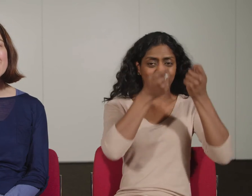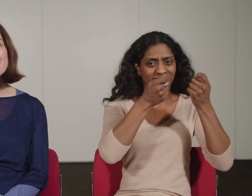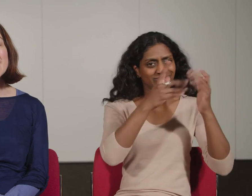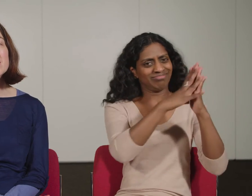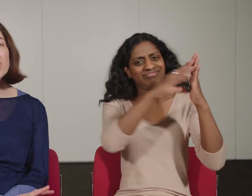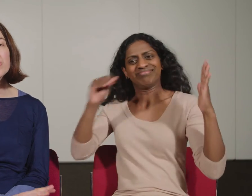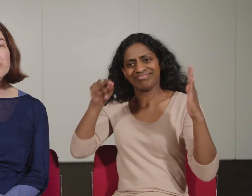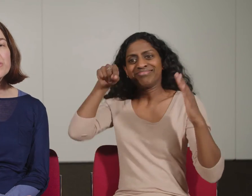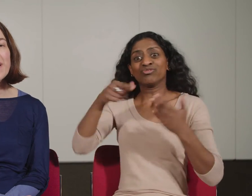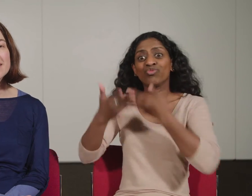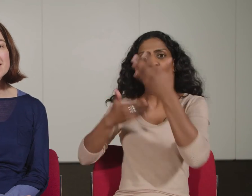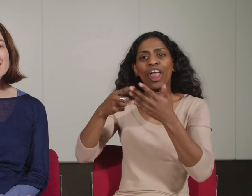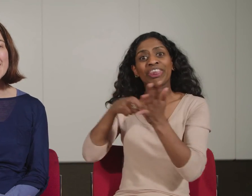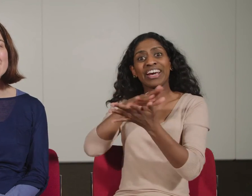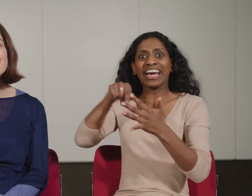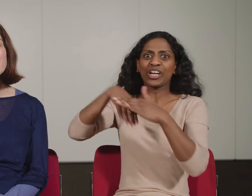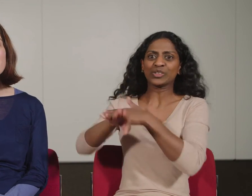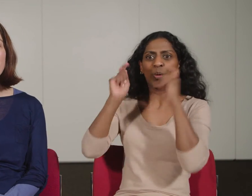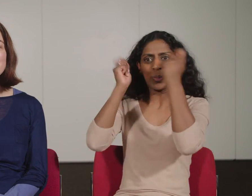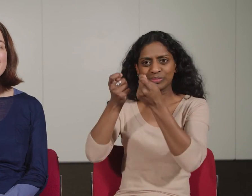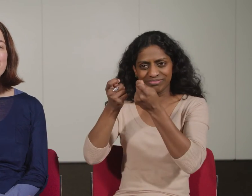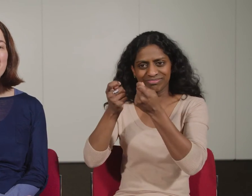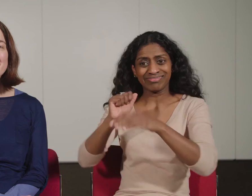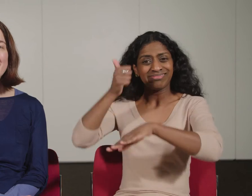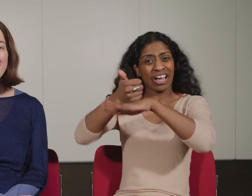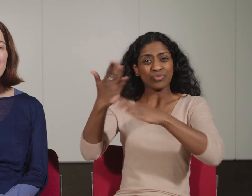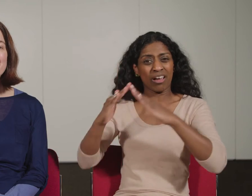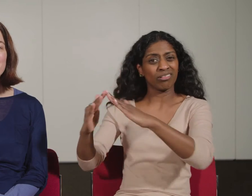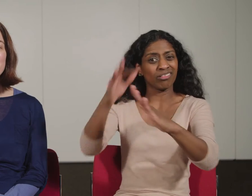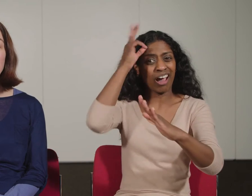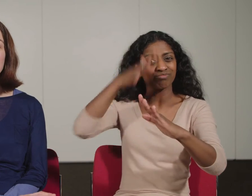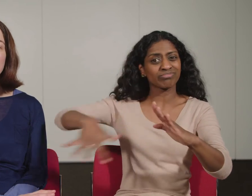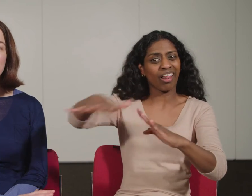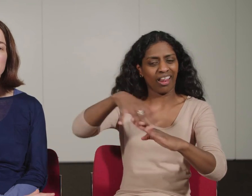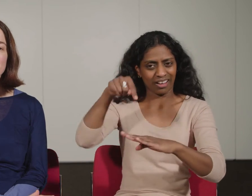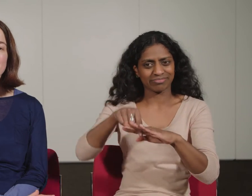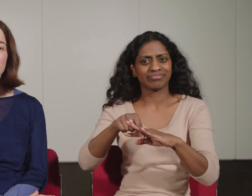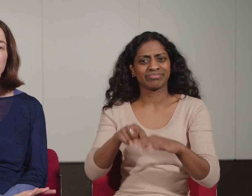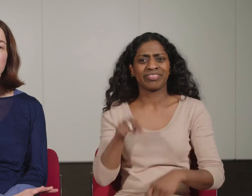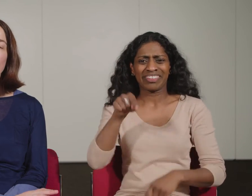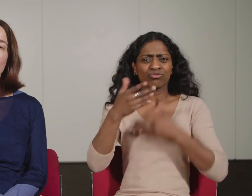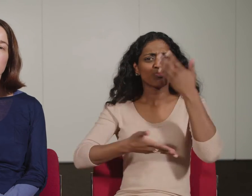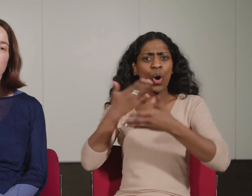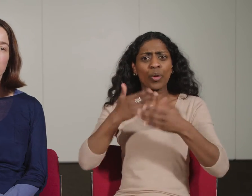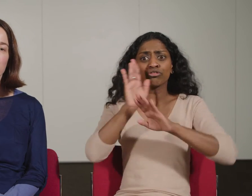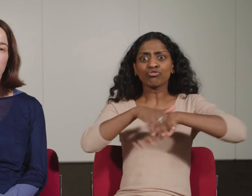Set on the Ruff Endz estate, classic fairytale characters are reimagined as two lost schoolchildren